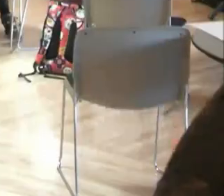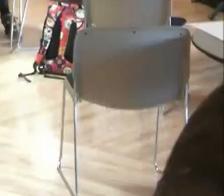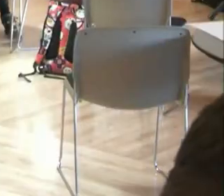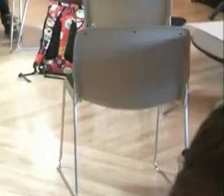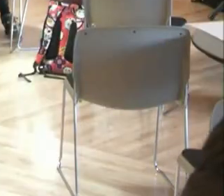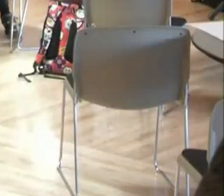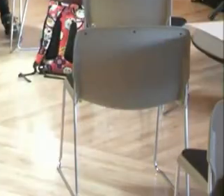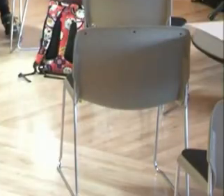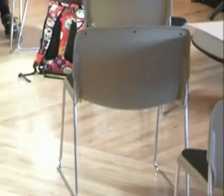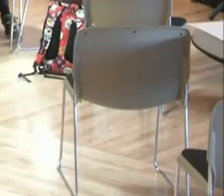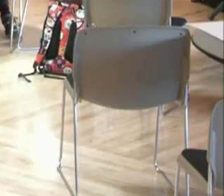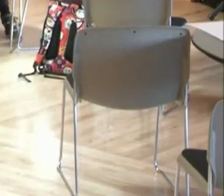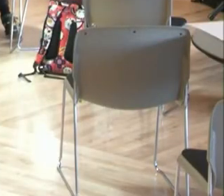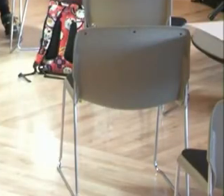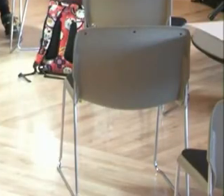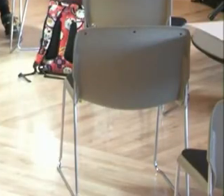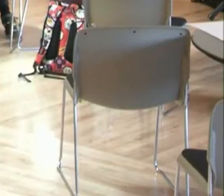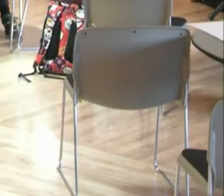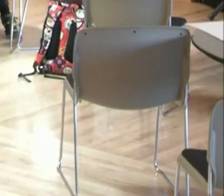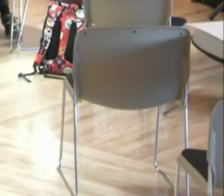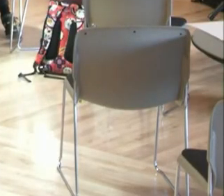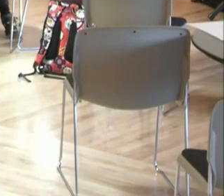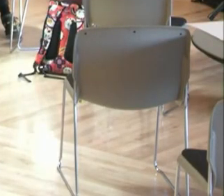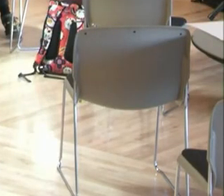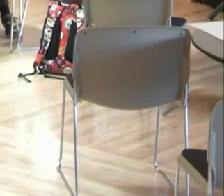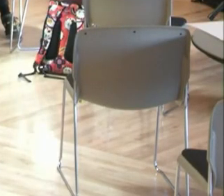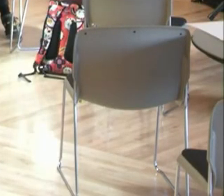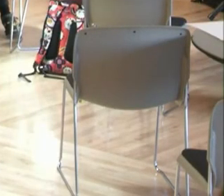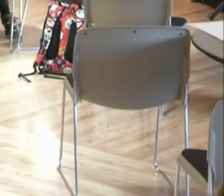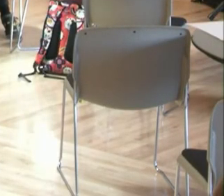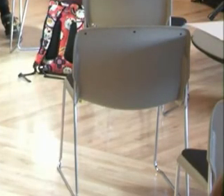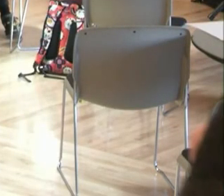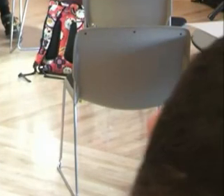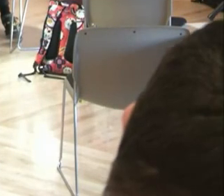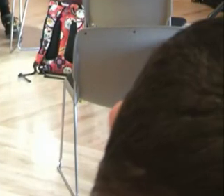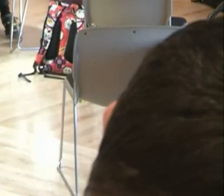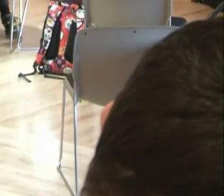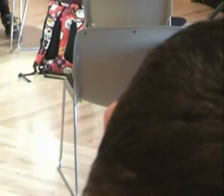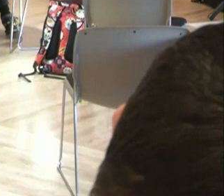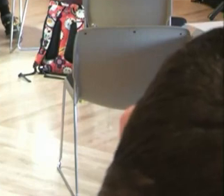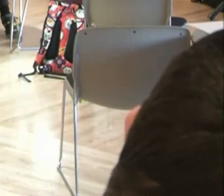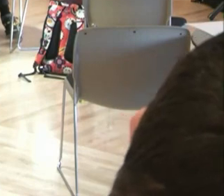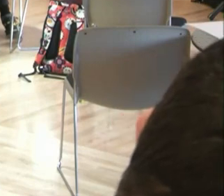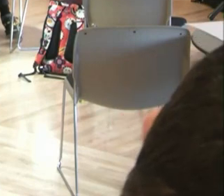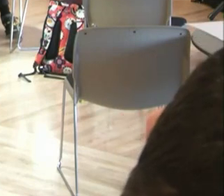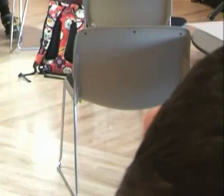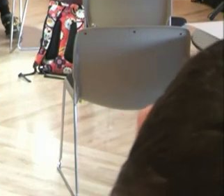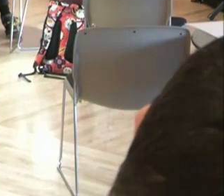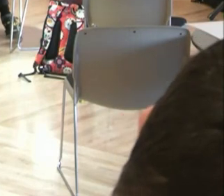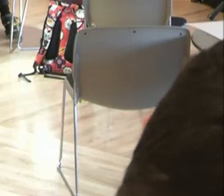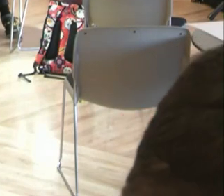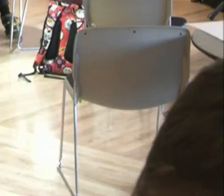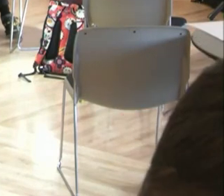look like in Portland does it come to life. First write about that. And then as you sort of tap that